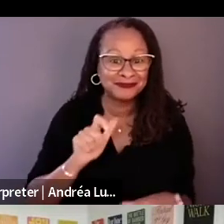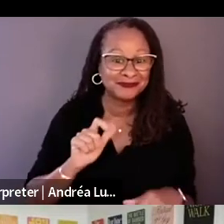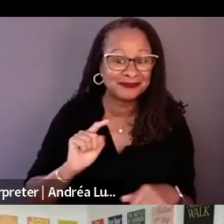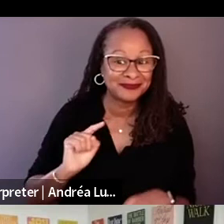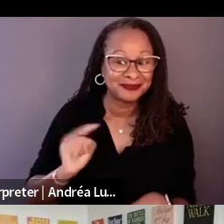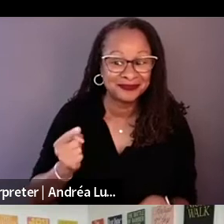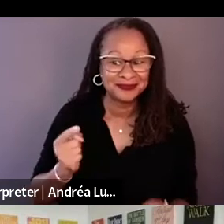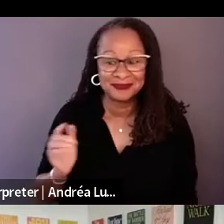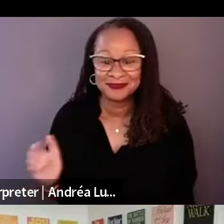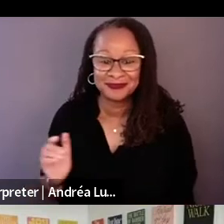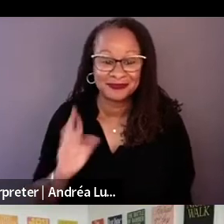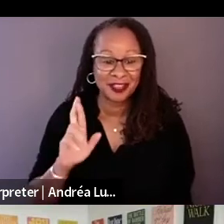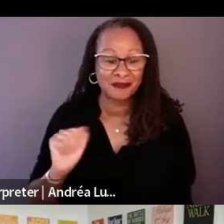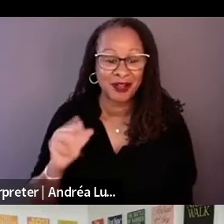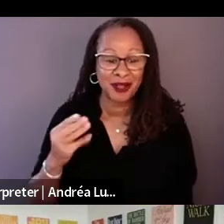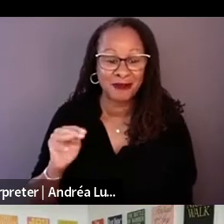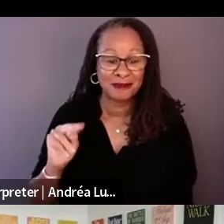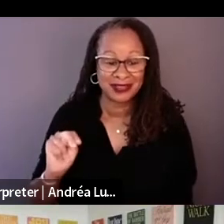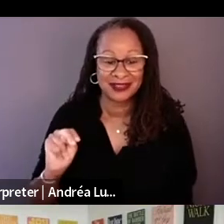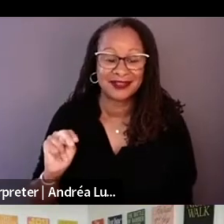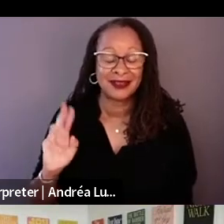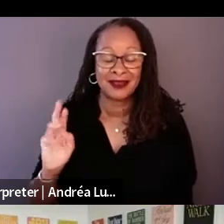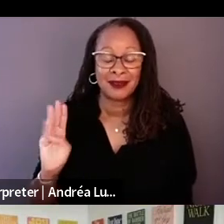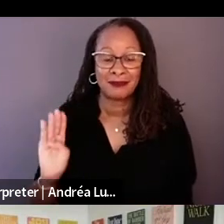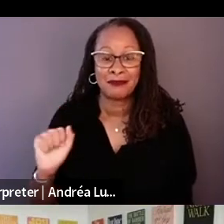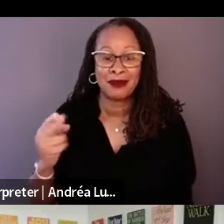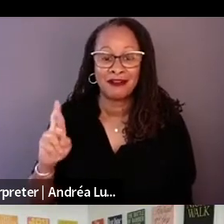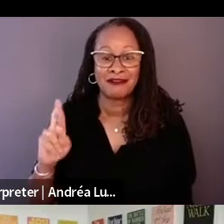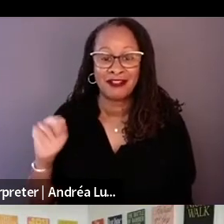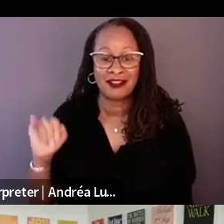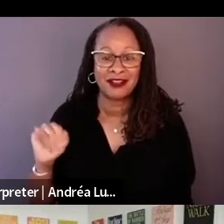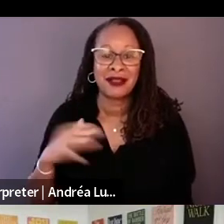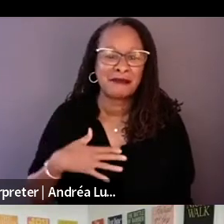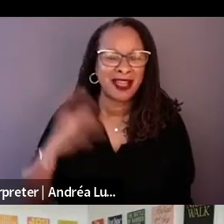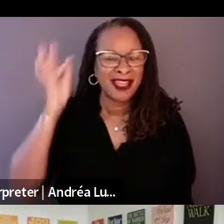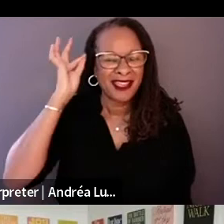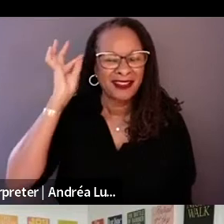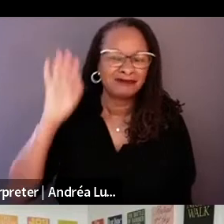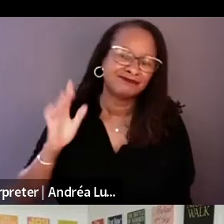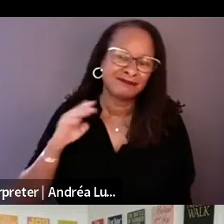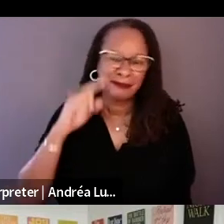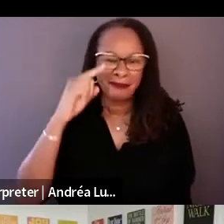I have blackish hair and a T thirty in Brooklyn, New York.